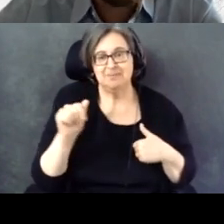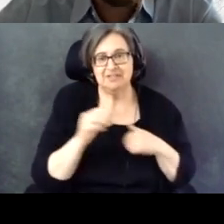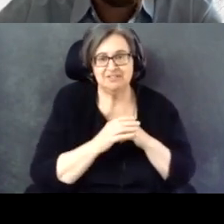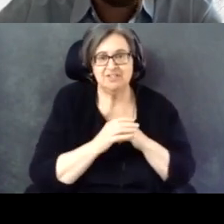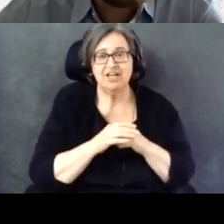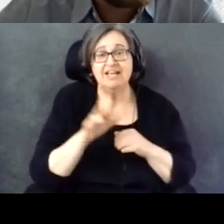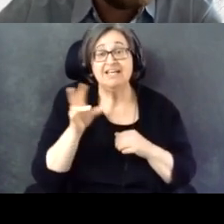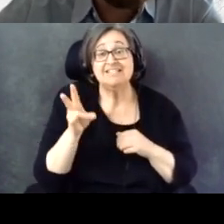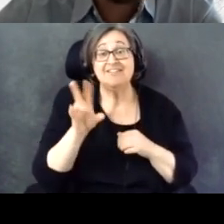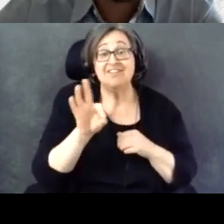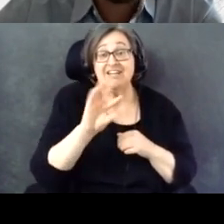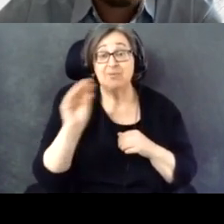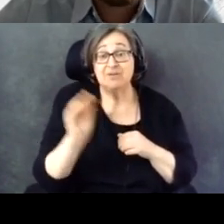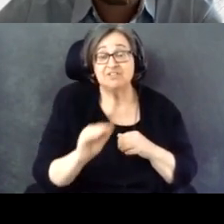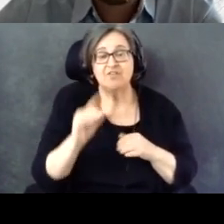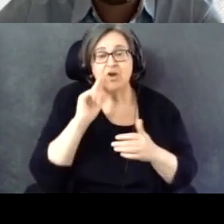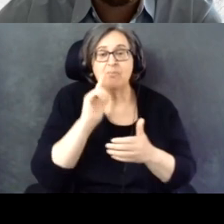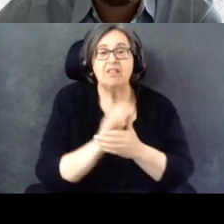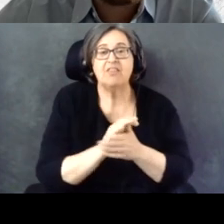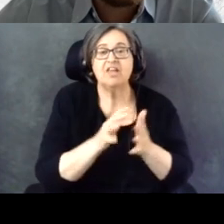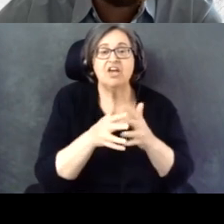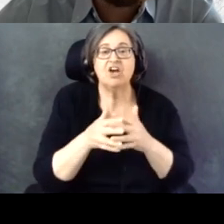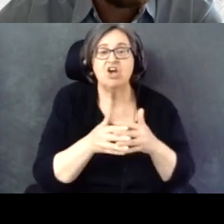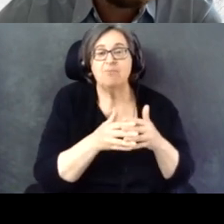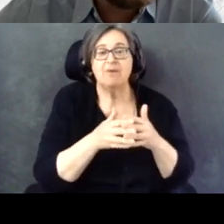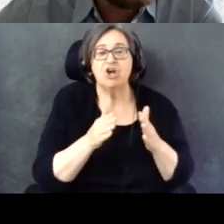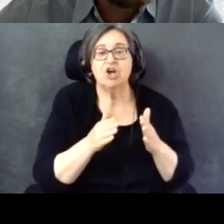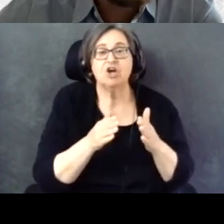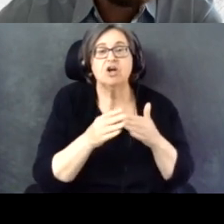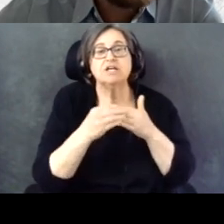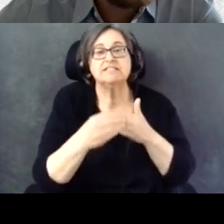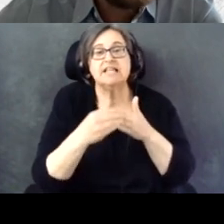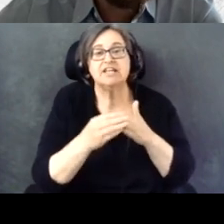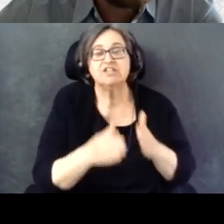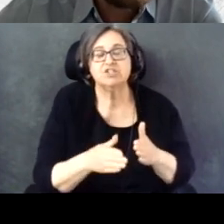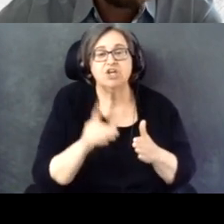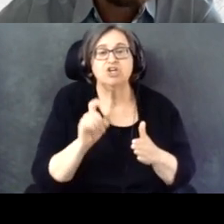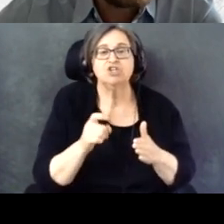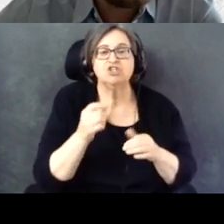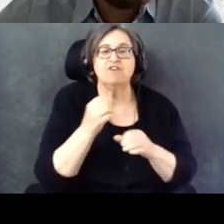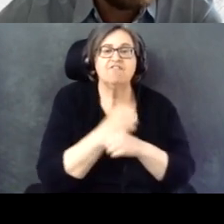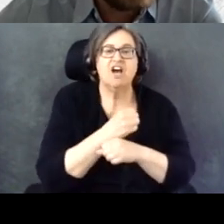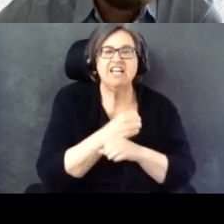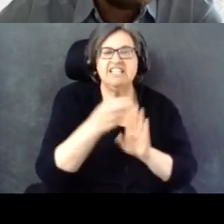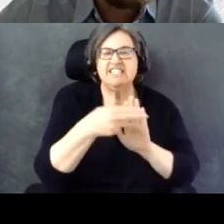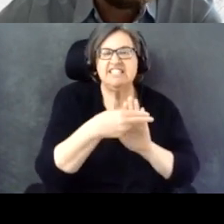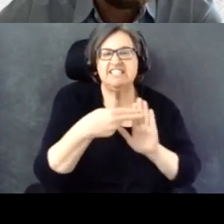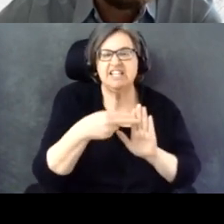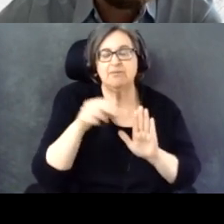79% believe America's leaders should fight stigma and bias that limit opportunities for